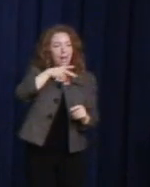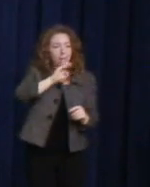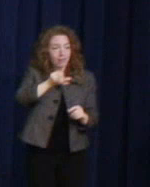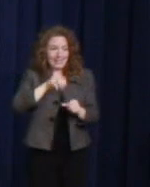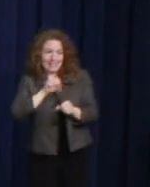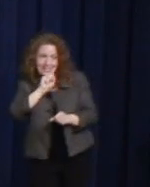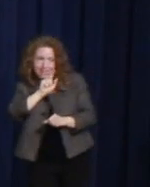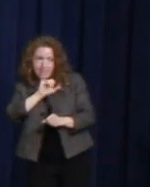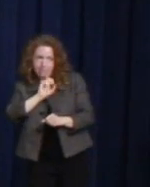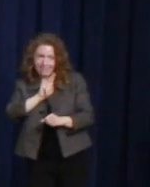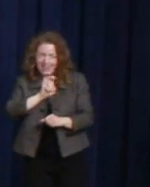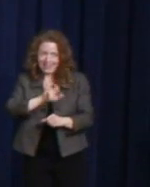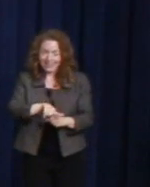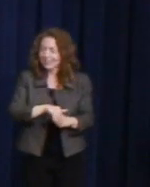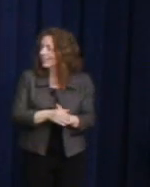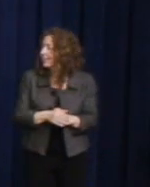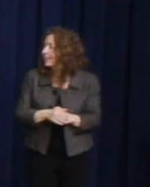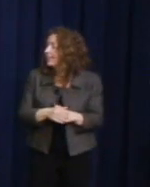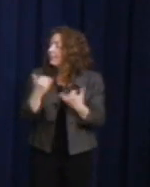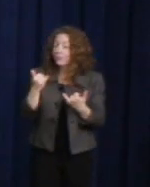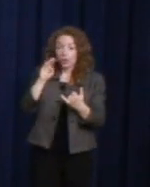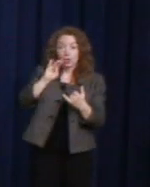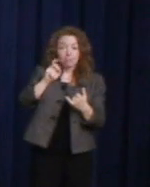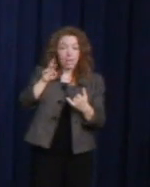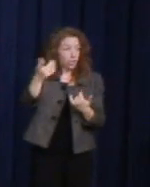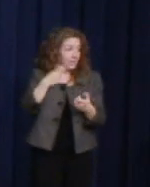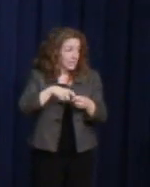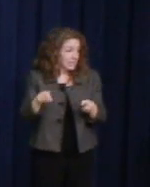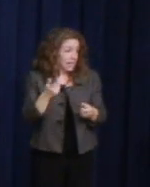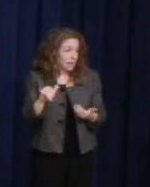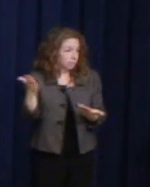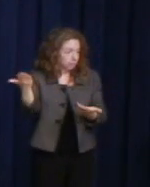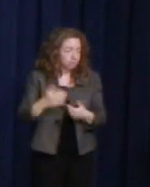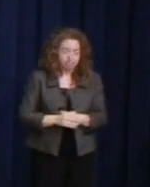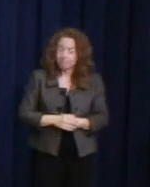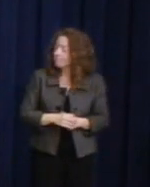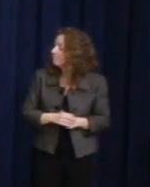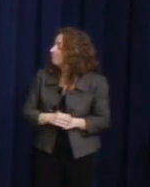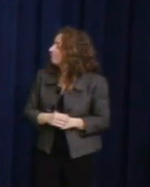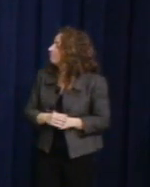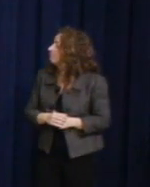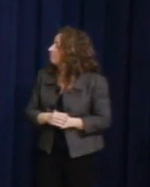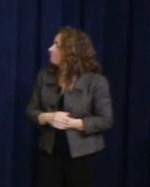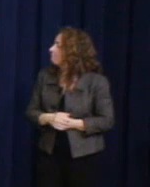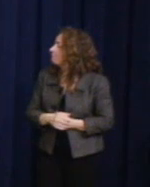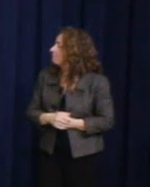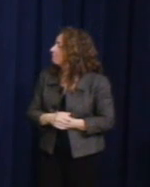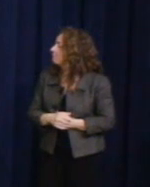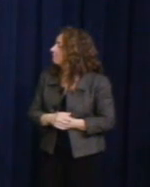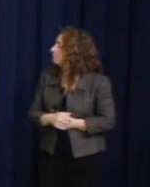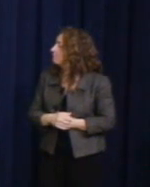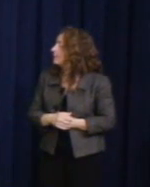In which the City's current mayor is openly gay. It's organizations like the Victory Fund that